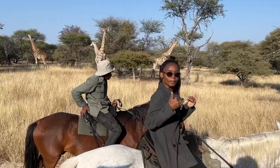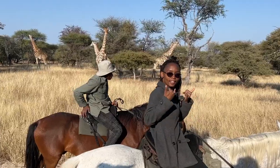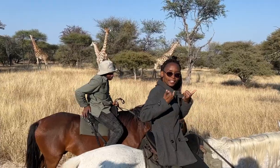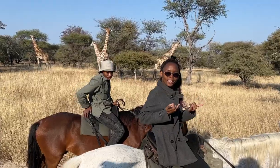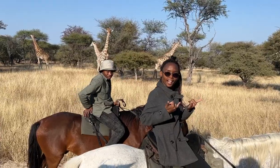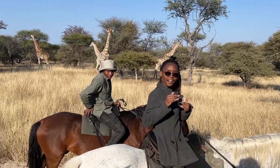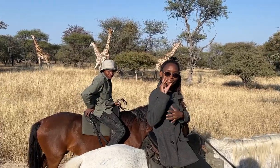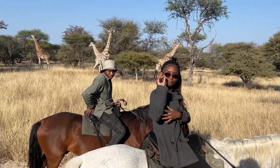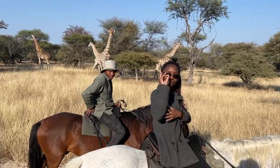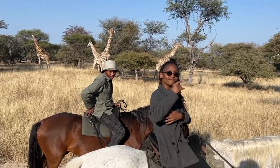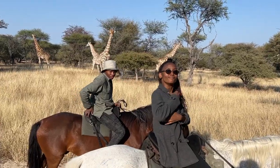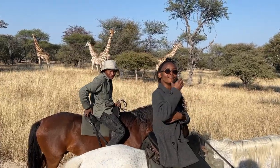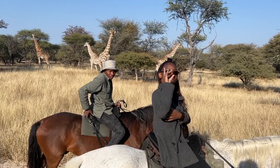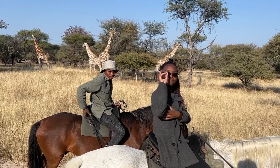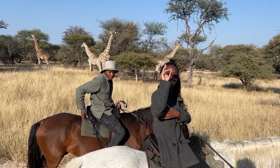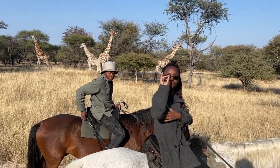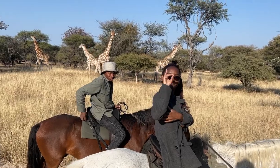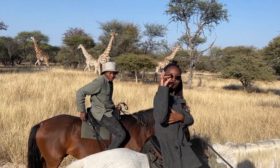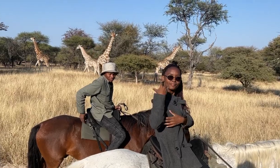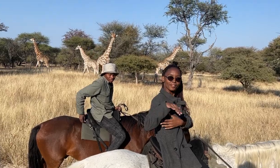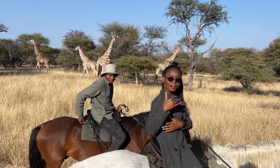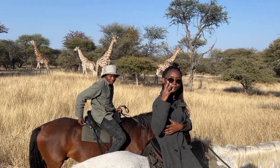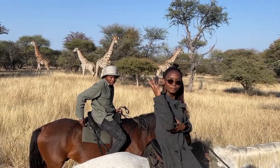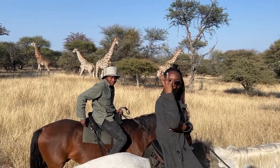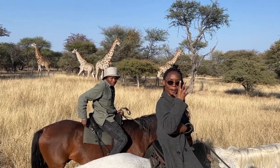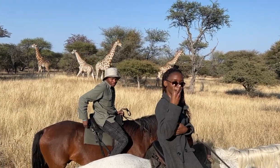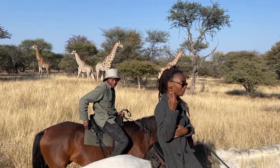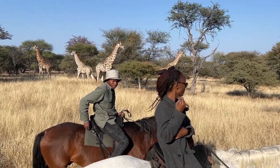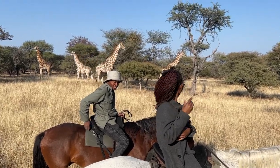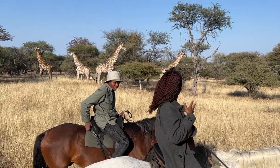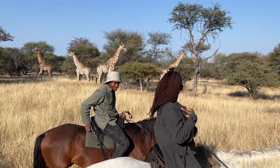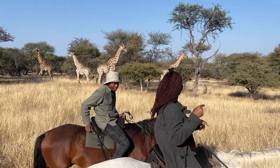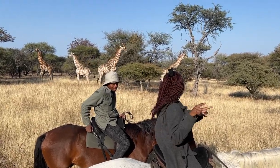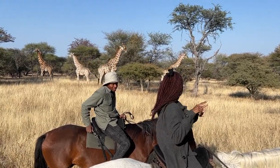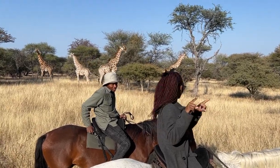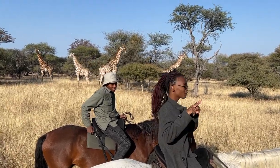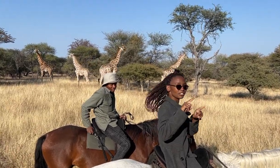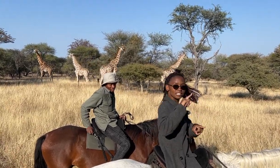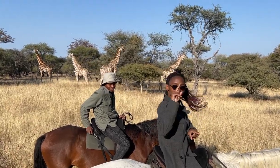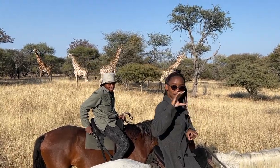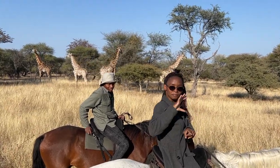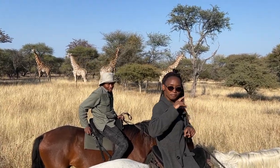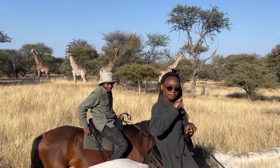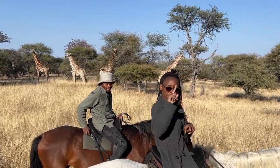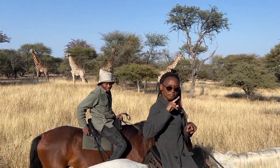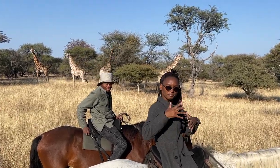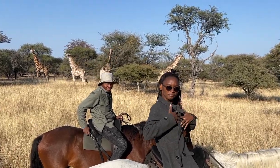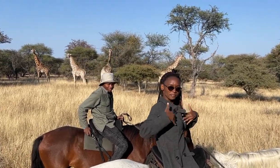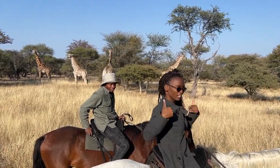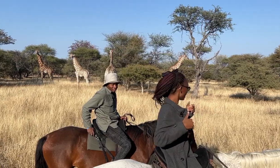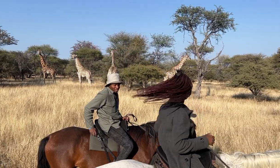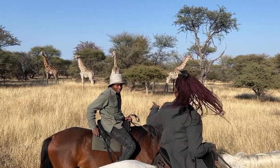The giraffes today are very beautiful! The zebras, as well.